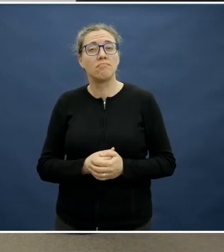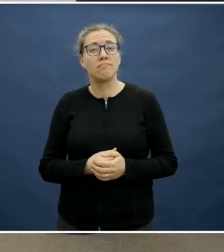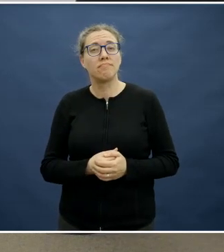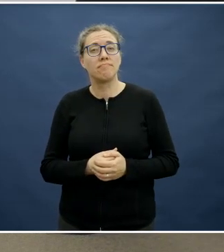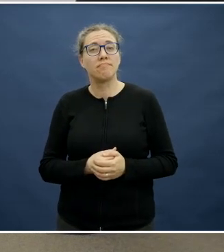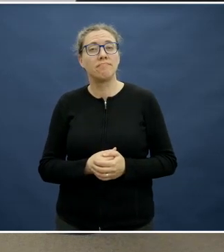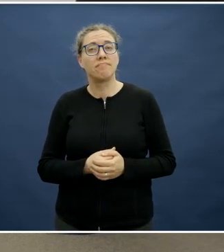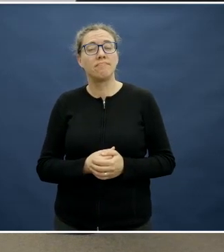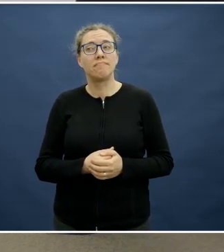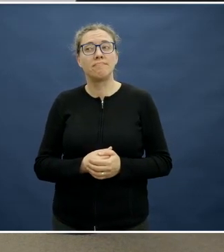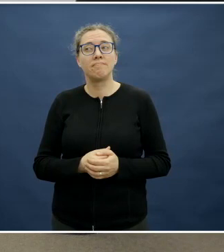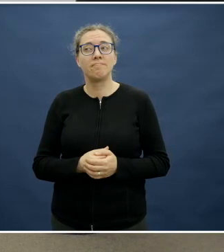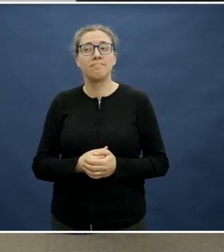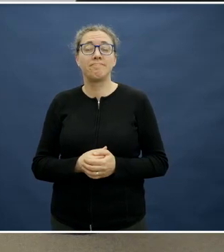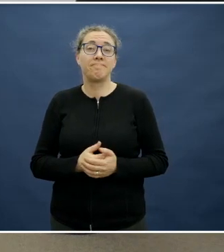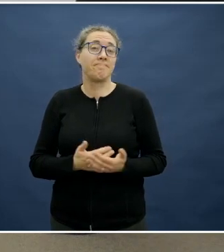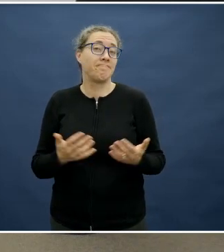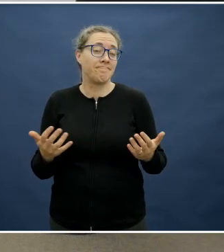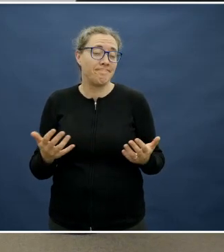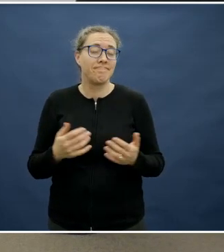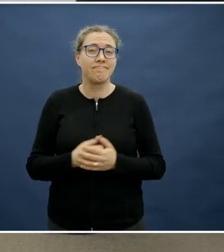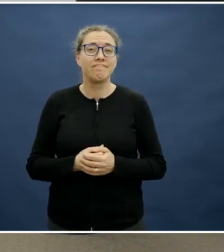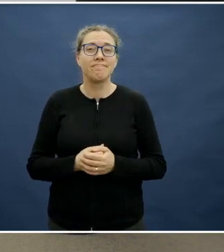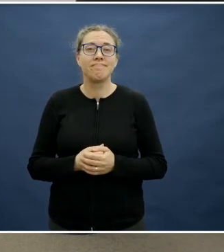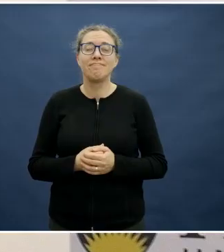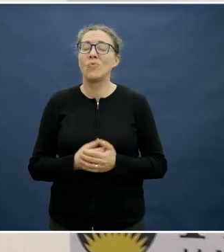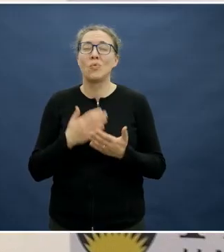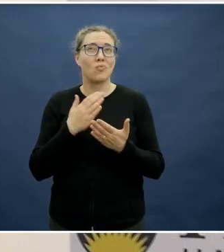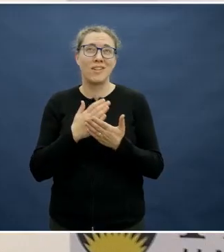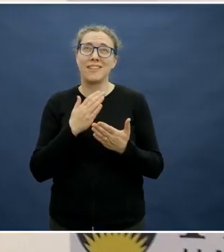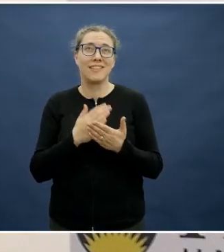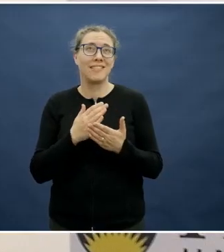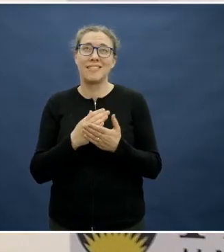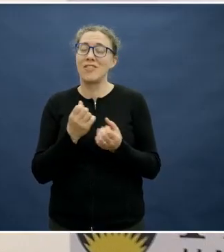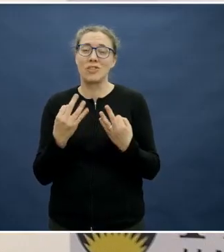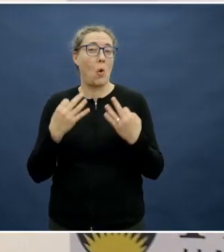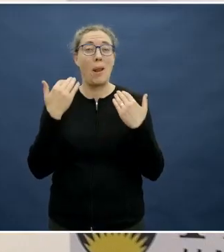I think there's endless possibilities. We should never say never.